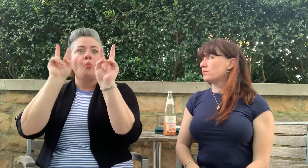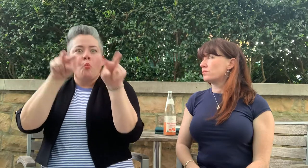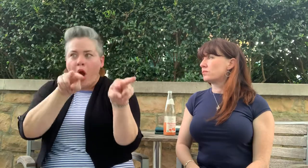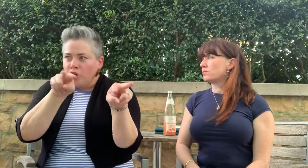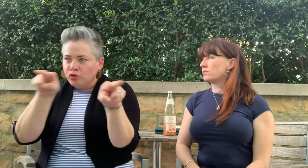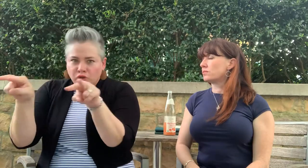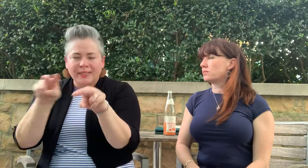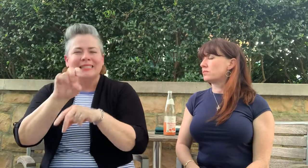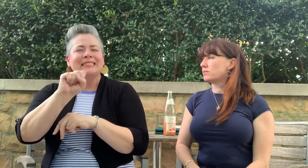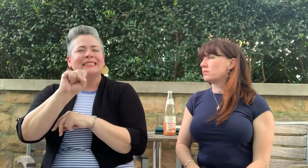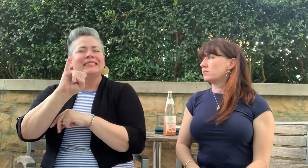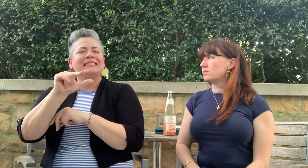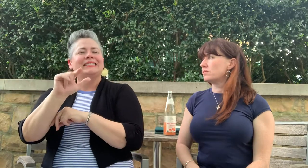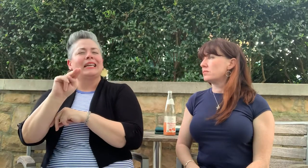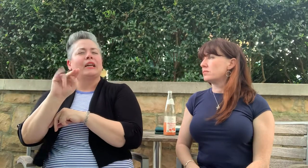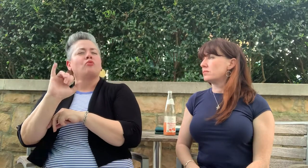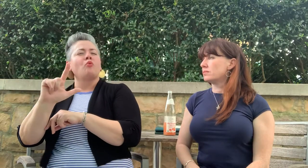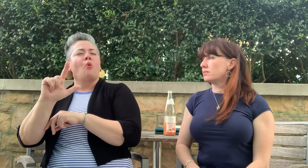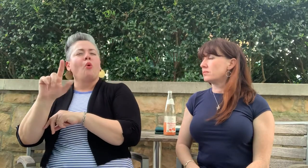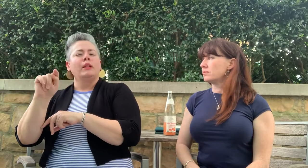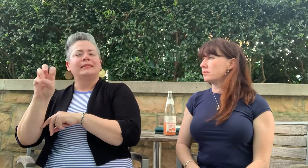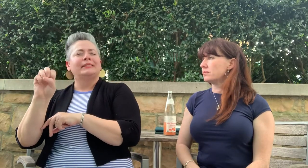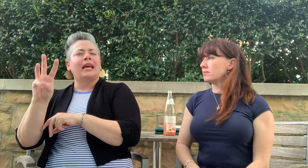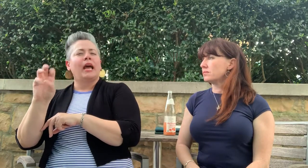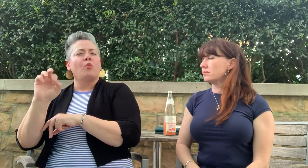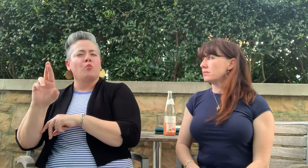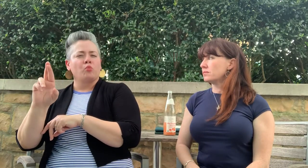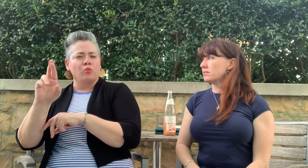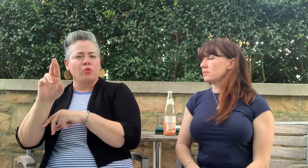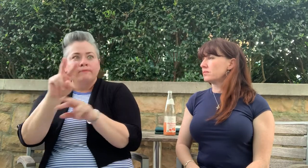towers along highpoint coastal areas in Ireland